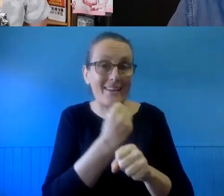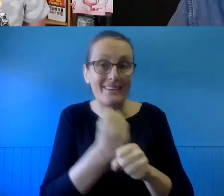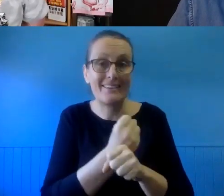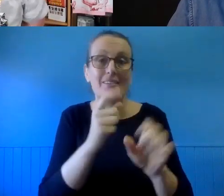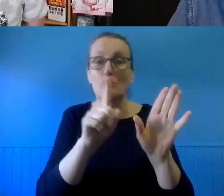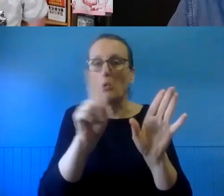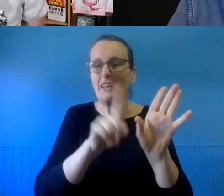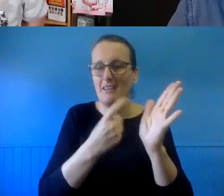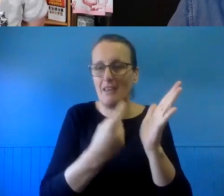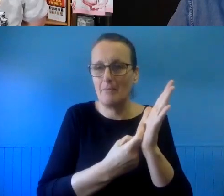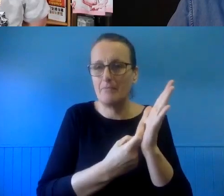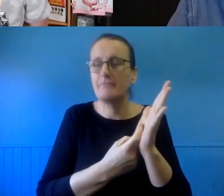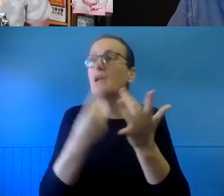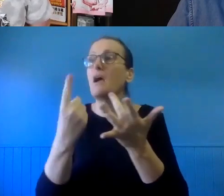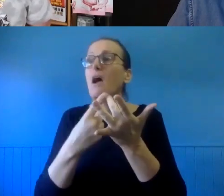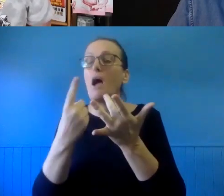Similarly, platforms or software